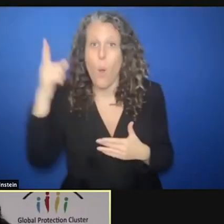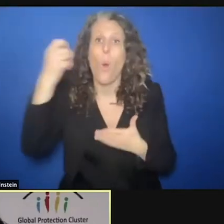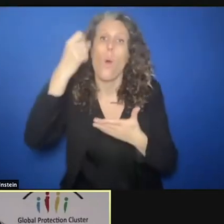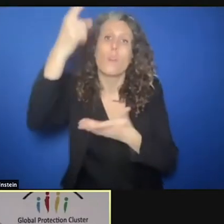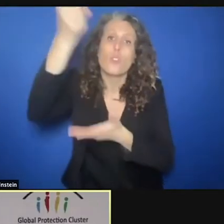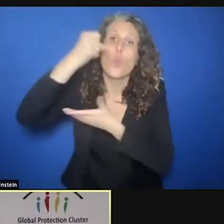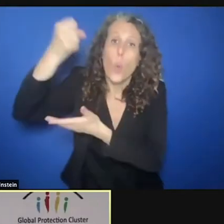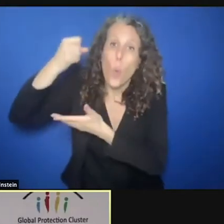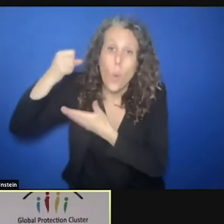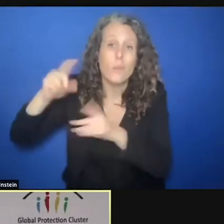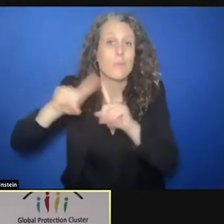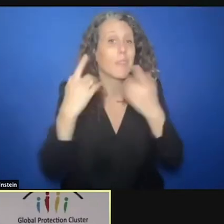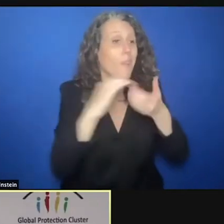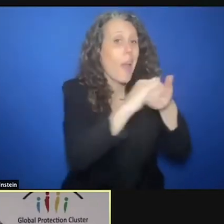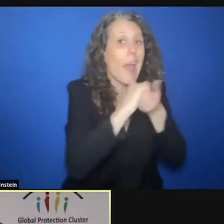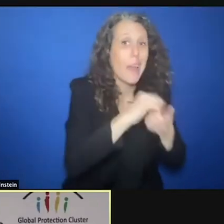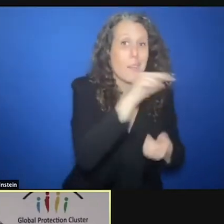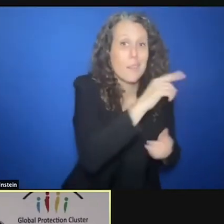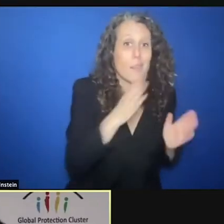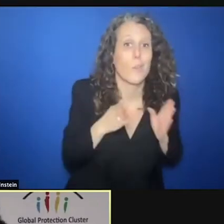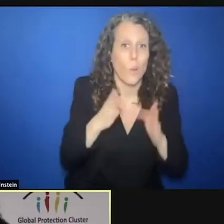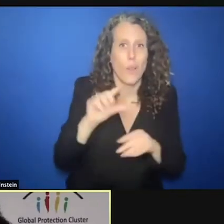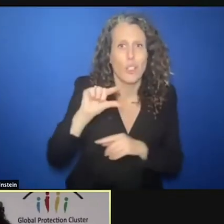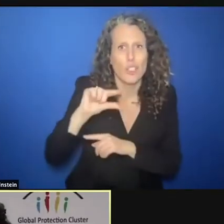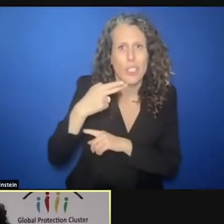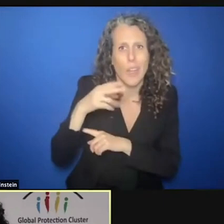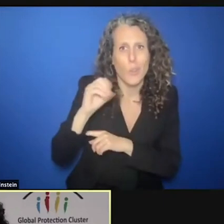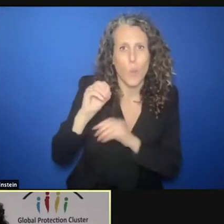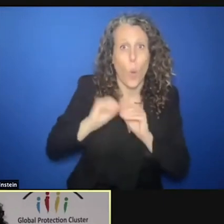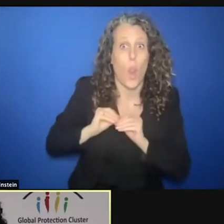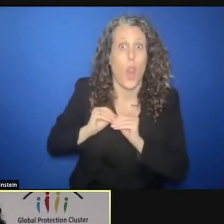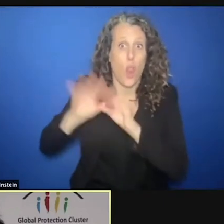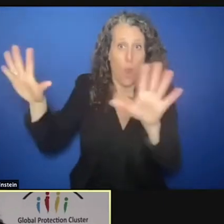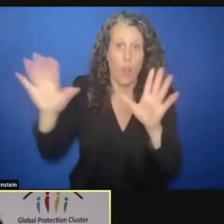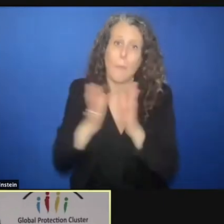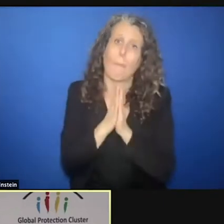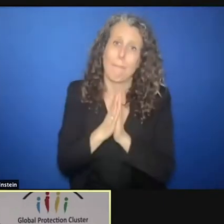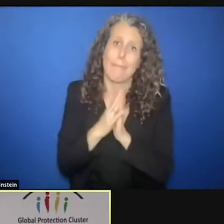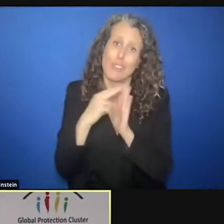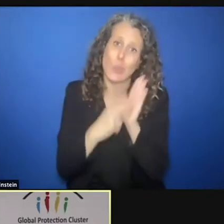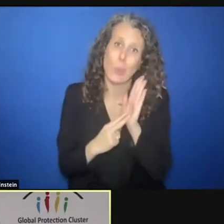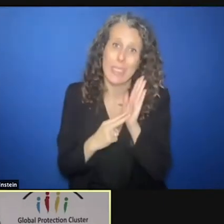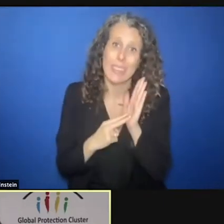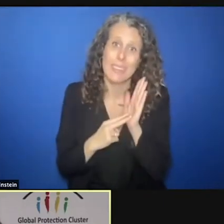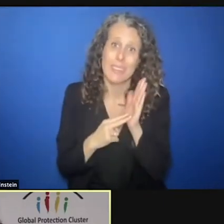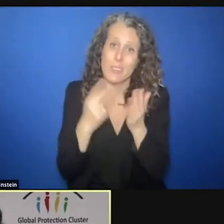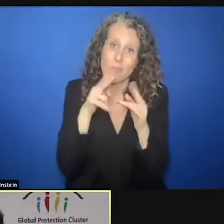that are going to the GHO launch. Read it, read its requirements in light of what you heard today